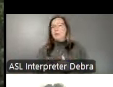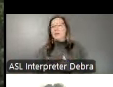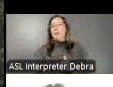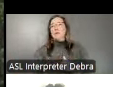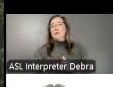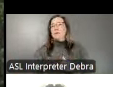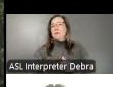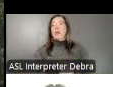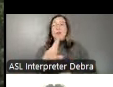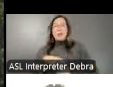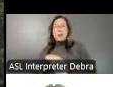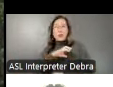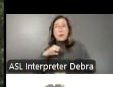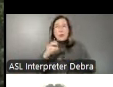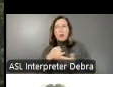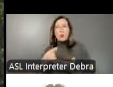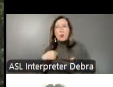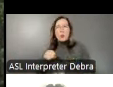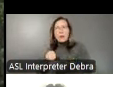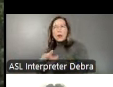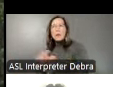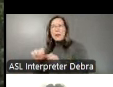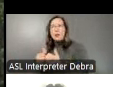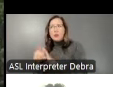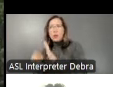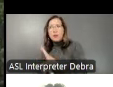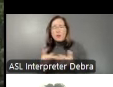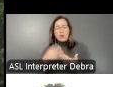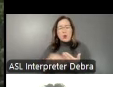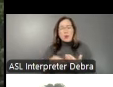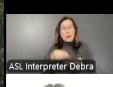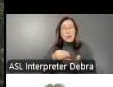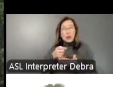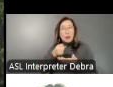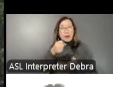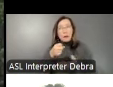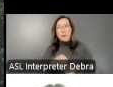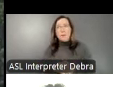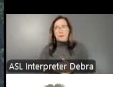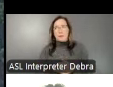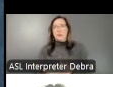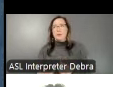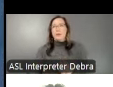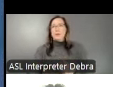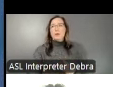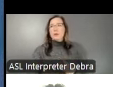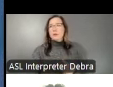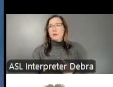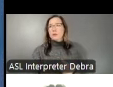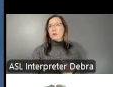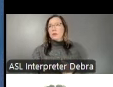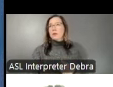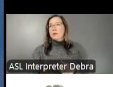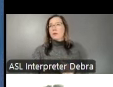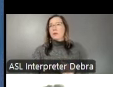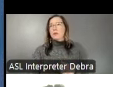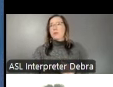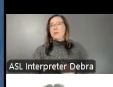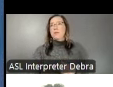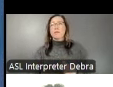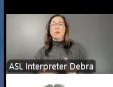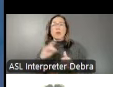Arts advises on agency policies, programs, and grants. For our first order of business can I get